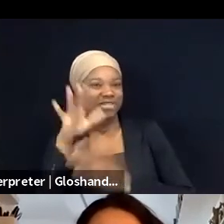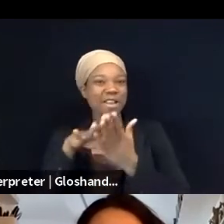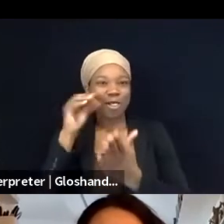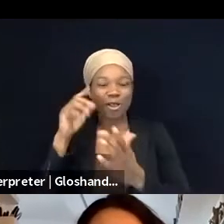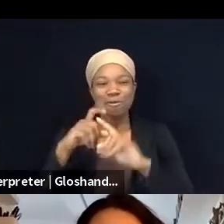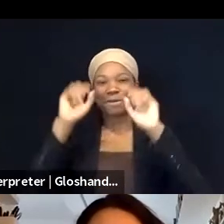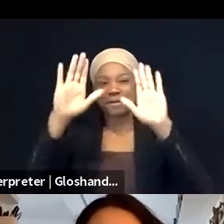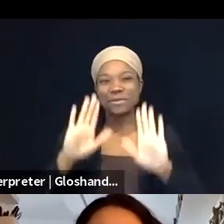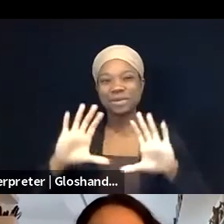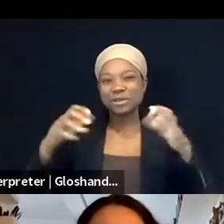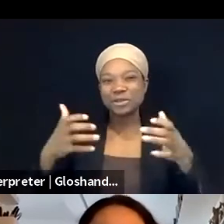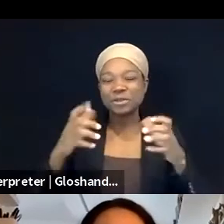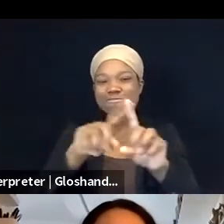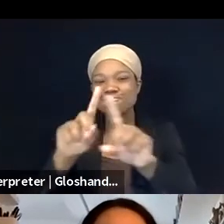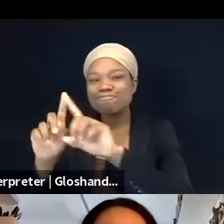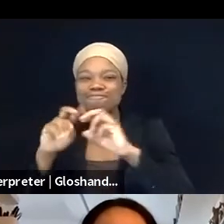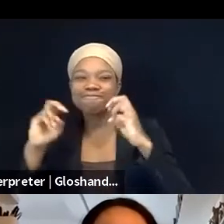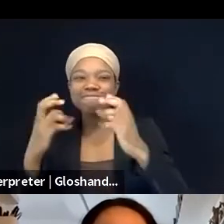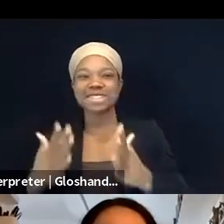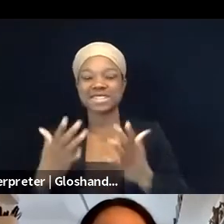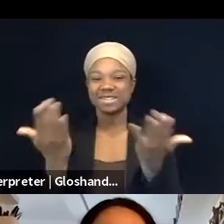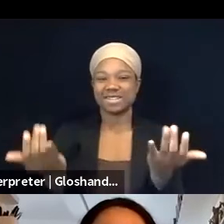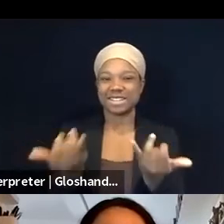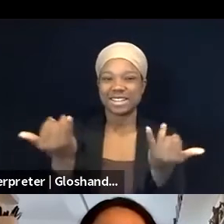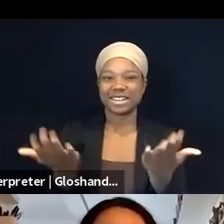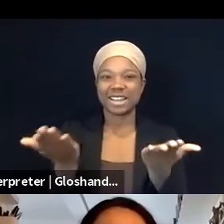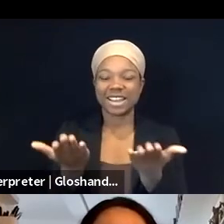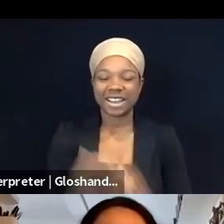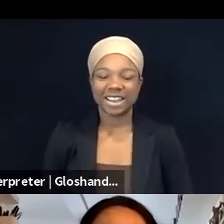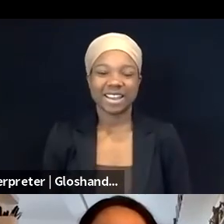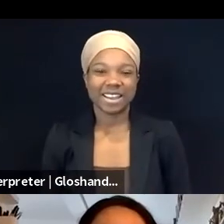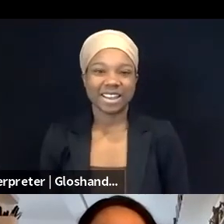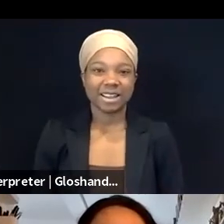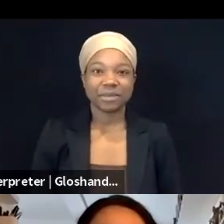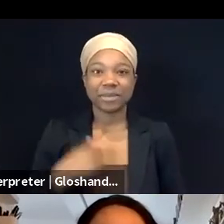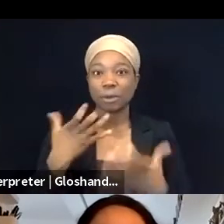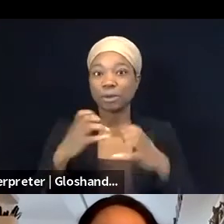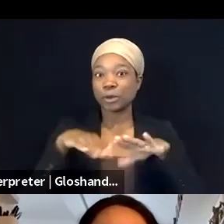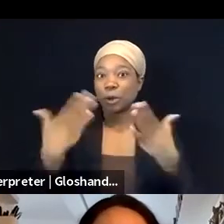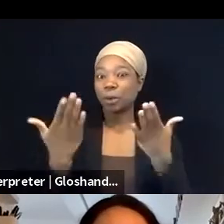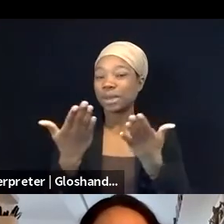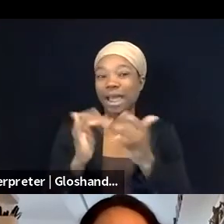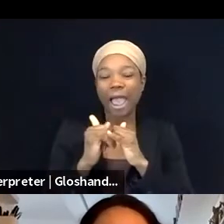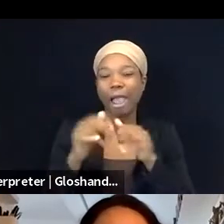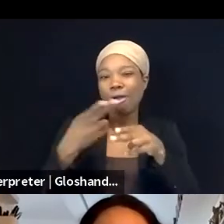And I wanna just sort of like open with a couple of thank yous and then sort of tee off our topic